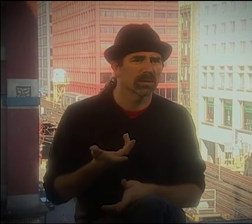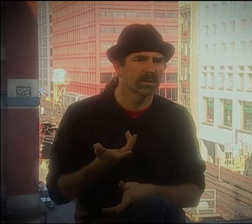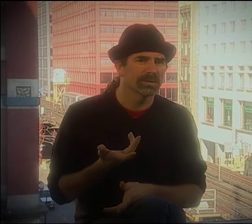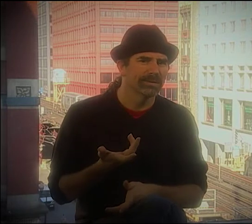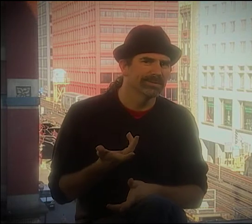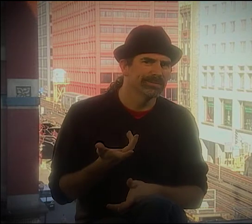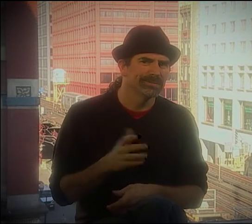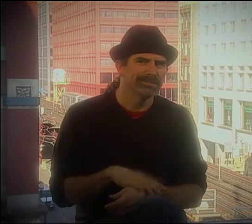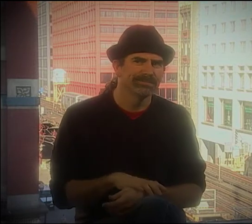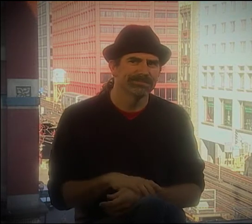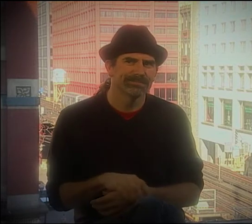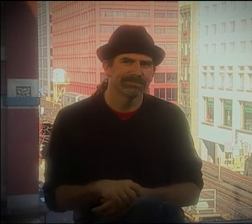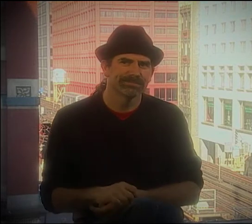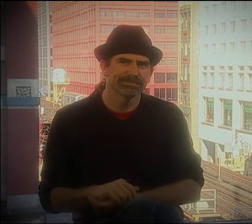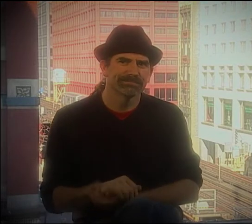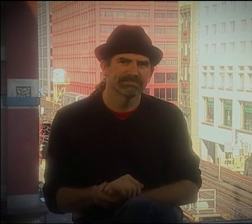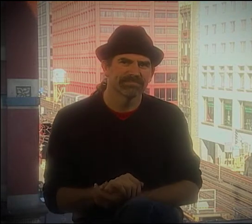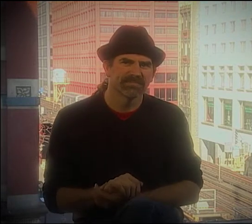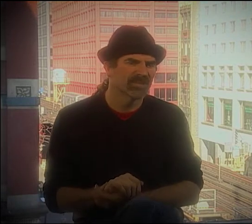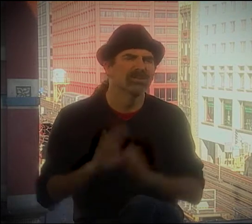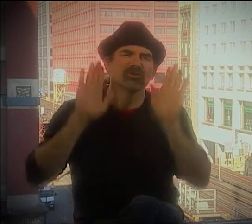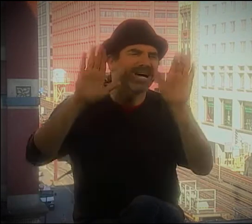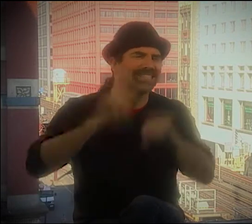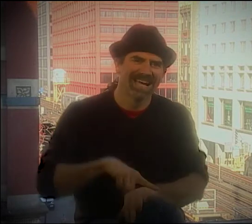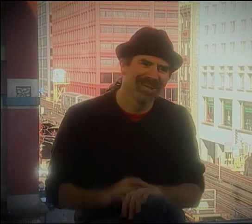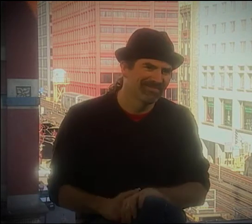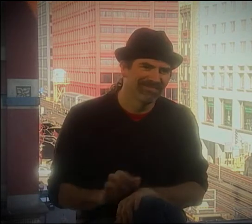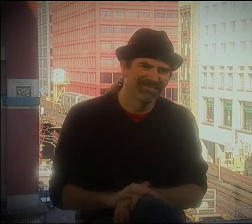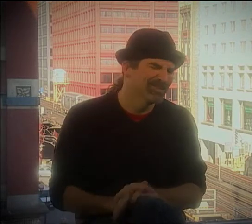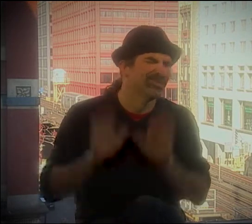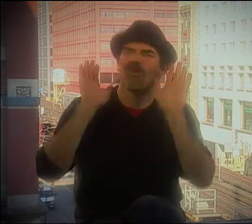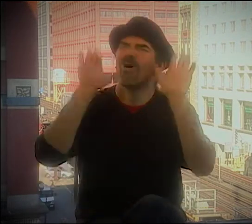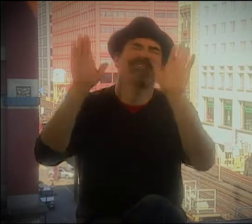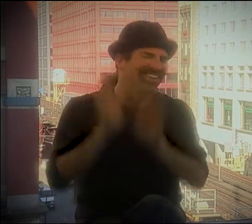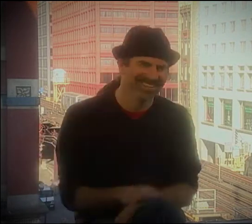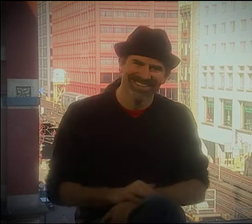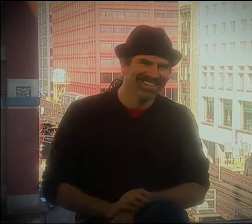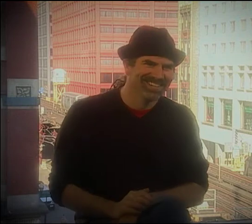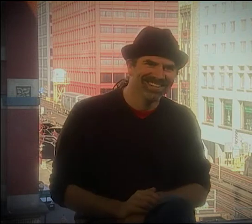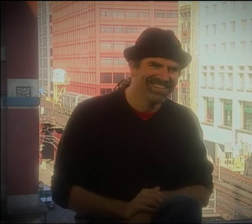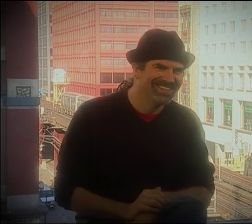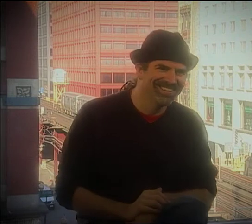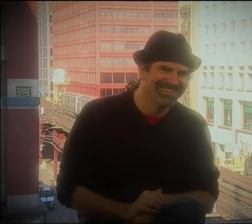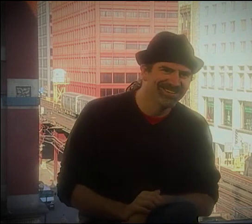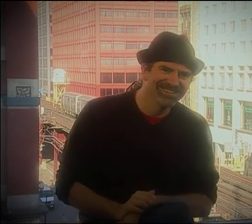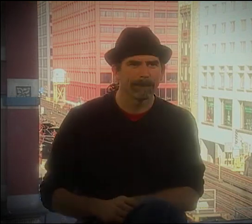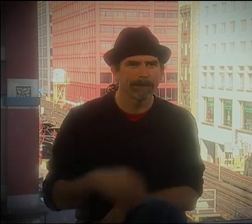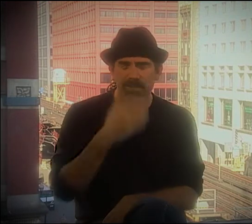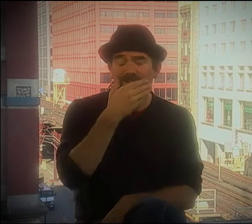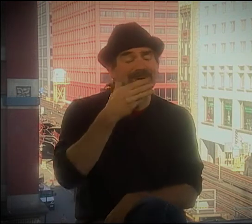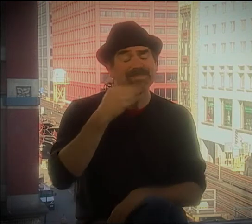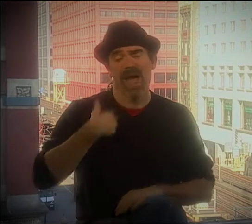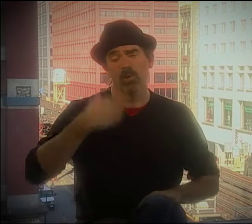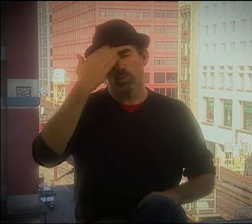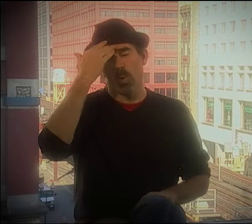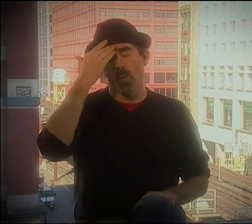BEFORE, WE WERE WORKING AND INVOLVED EVERY SINGLE DAY. AND IT WAS. IT WAS A GREAT TIME.